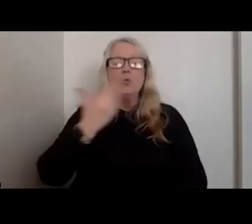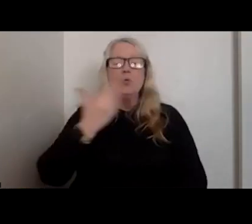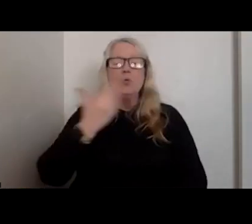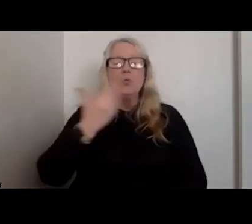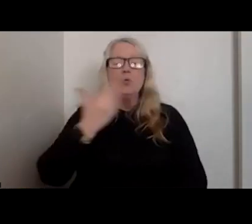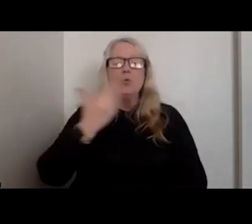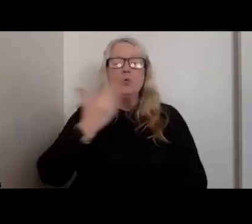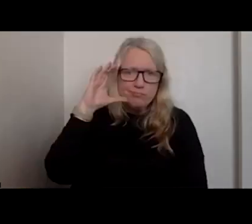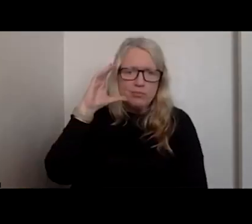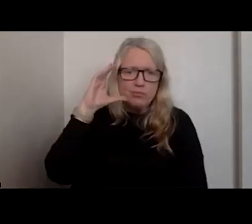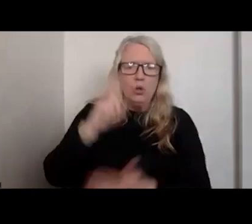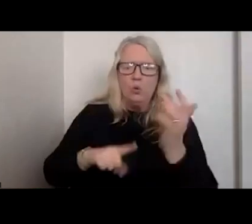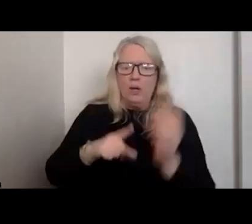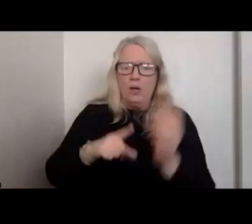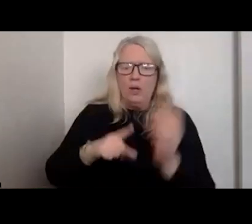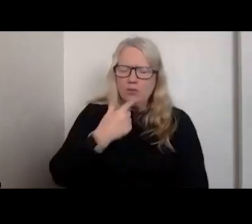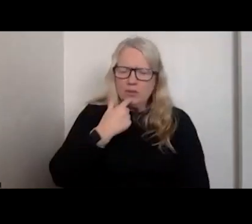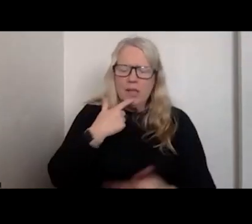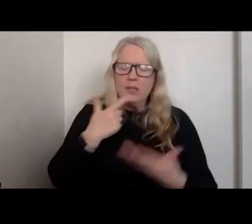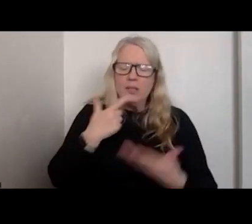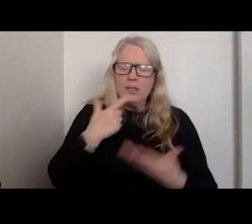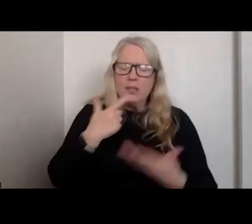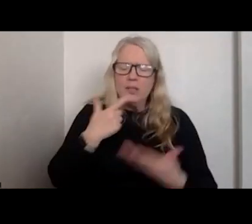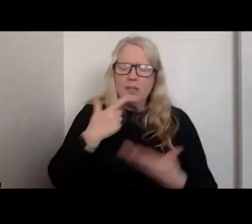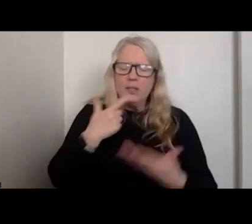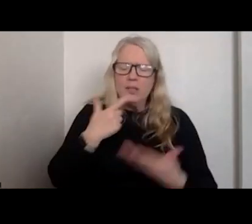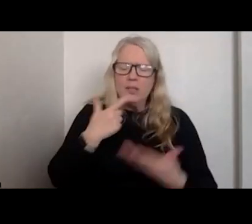TRY TO FIND SOMETHING TO RELATE TO IT. IT MIGHT BE AS SIMPLE AS